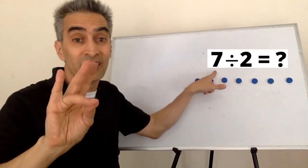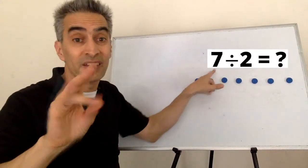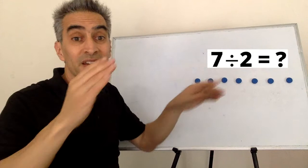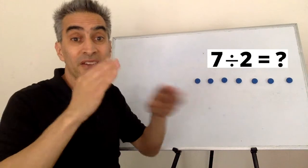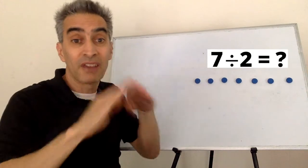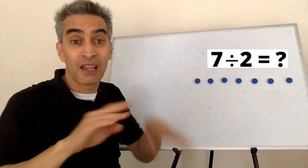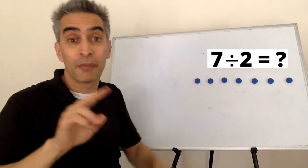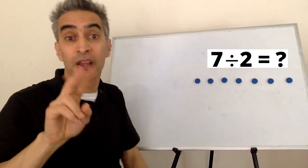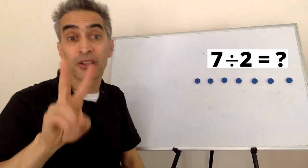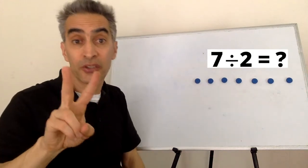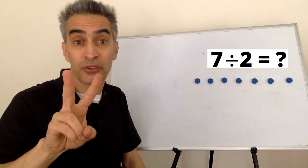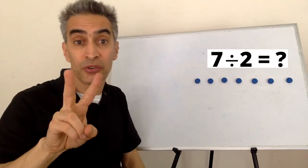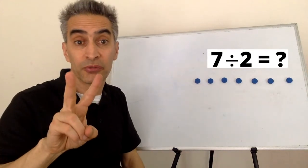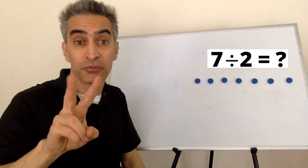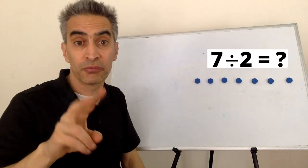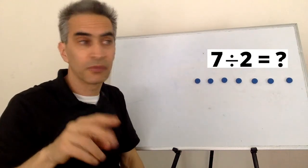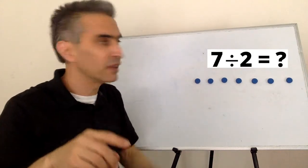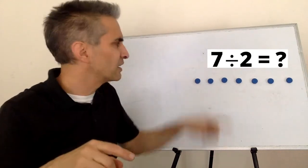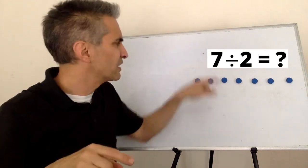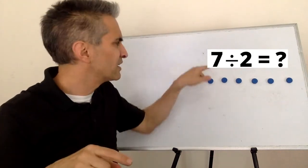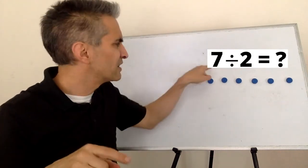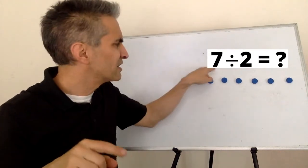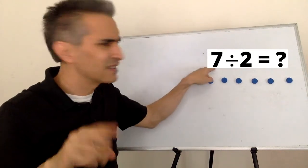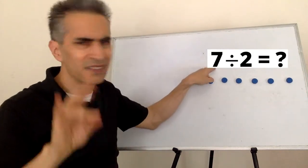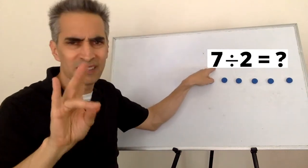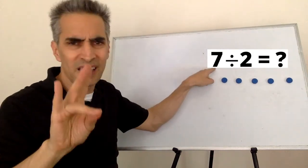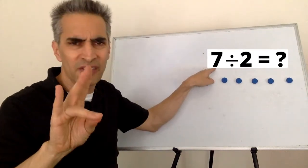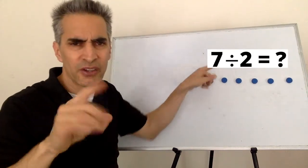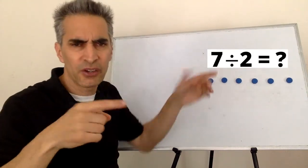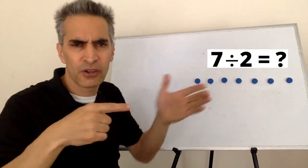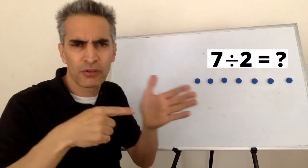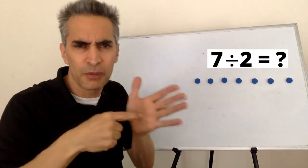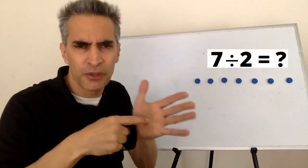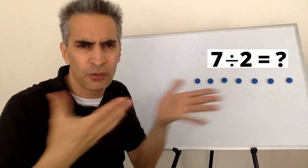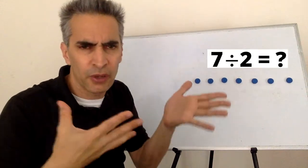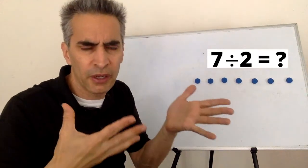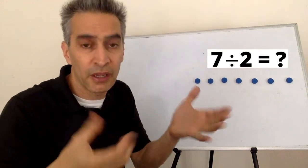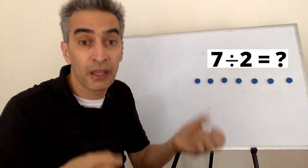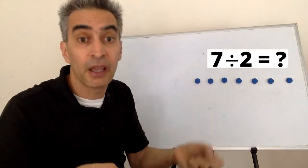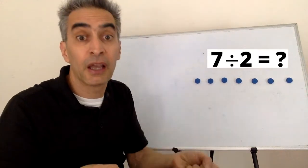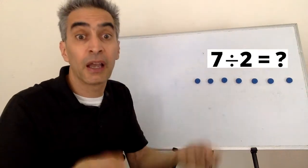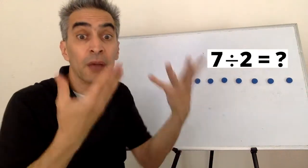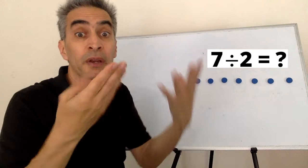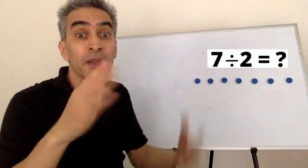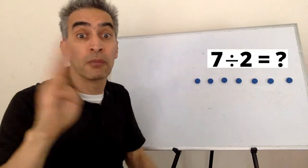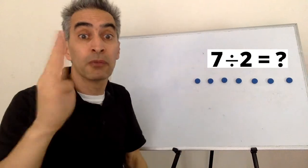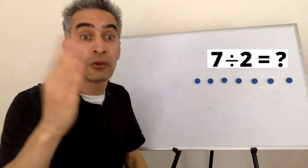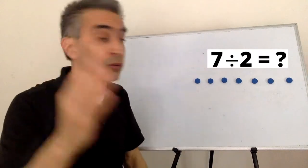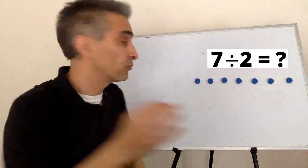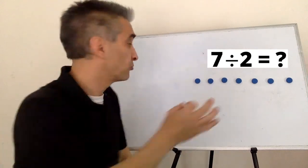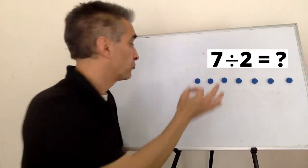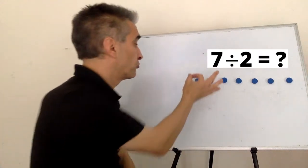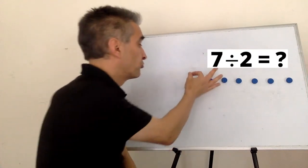7 divided by 2. This 7 represents how many blue circles there are.